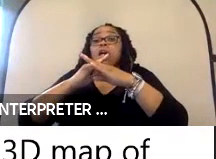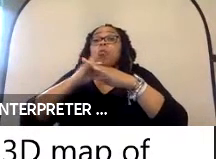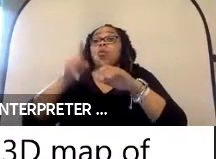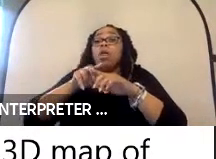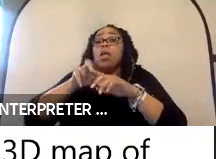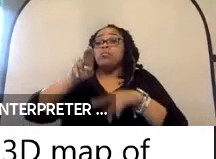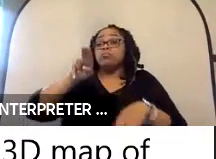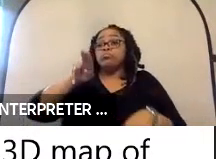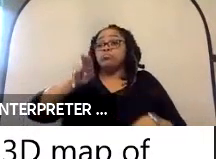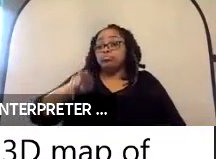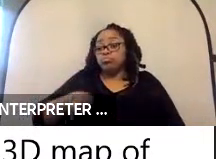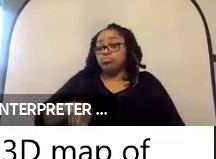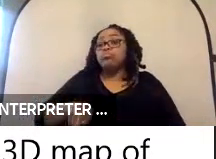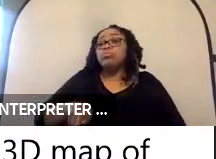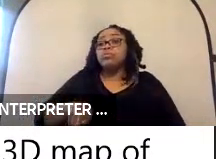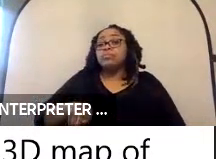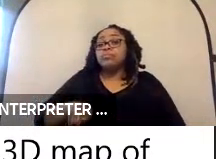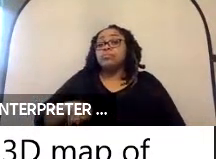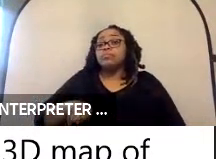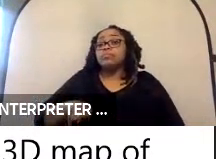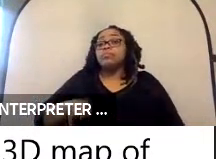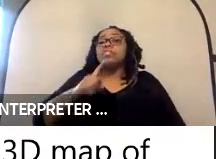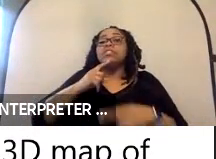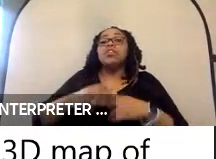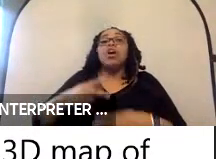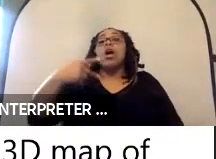are pinch points, there’s crush points, those kinds of things, we we want to make